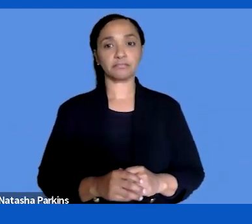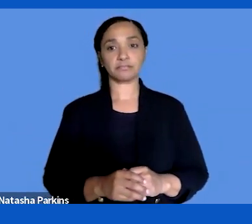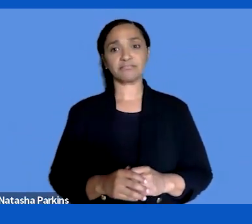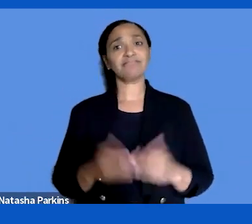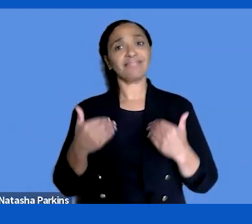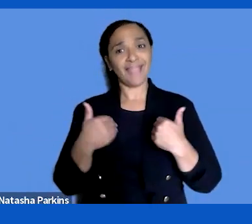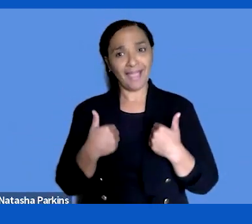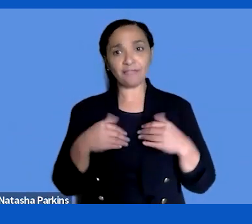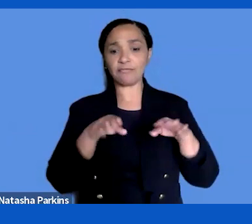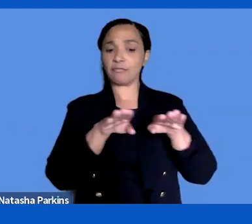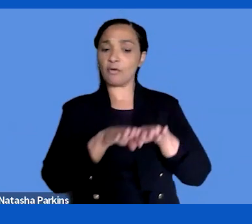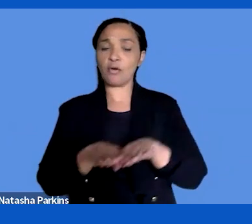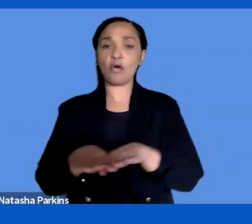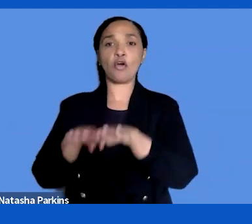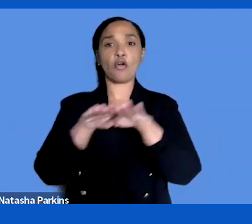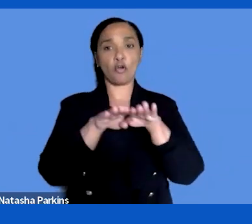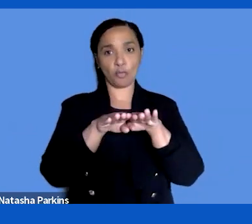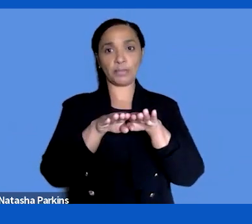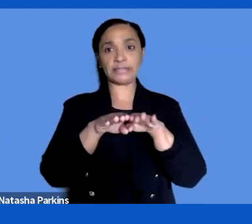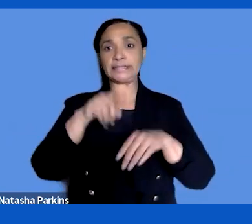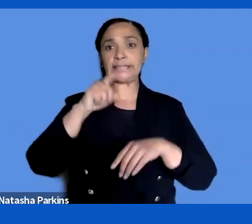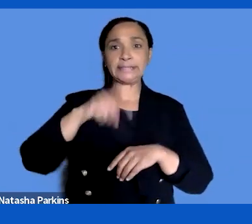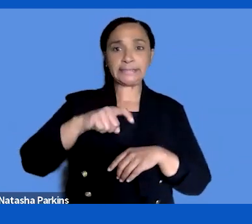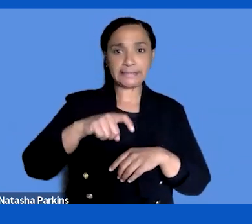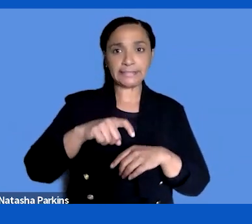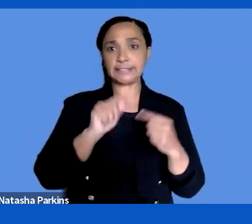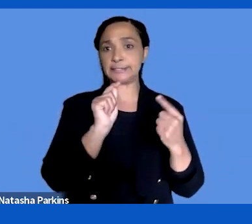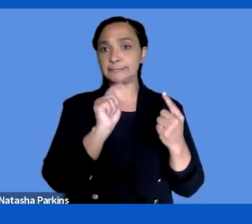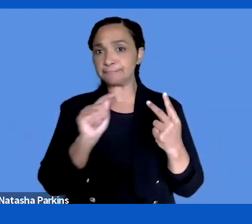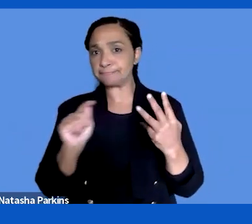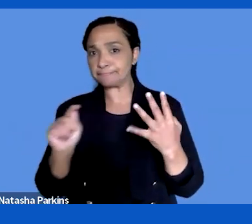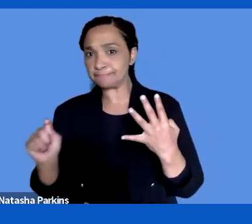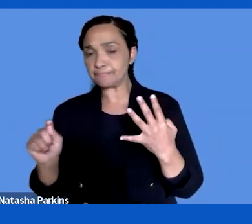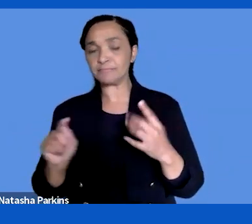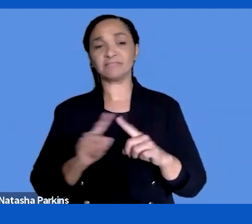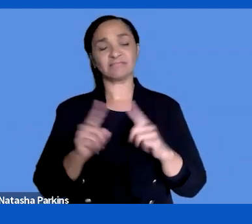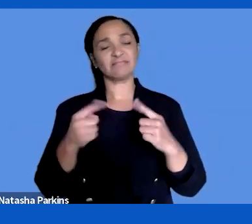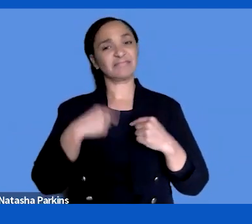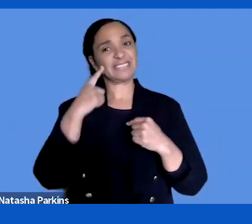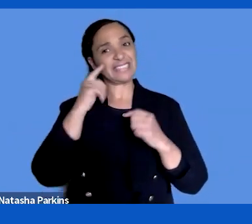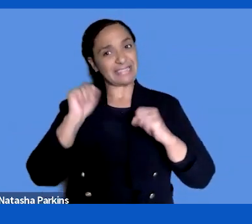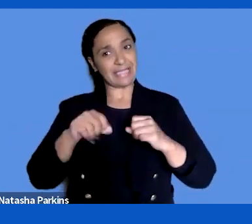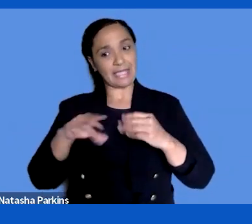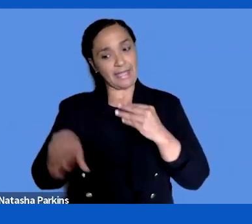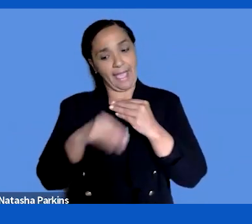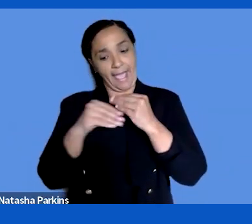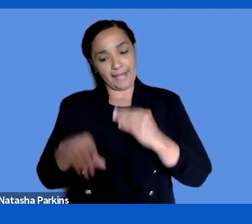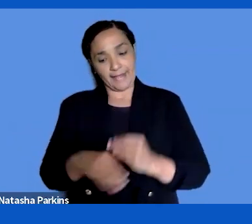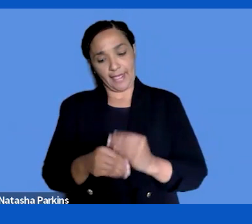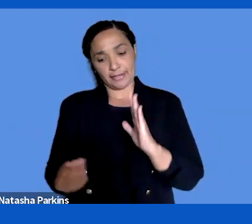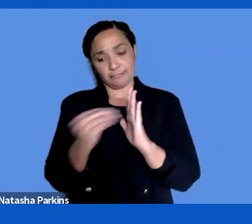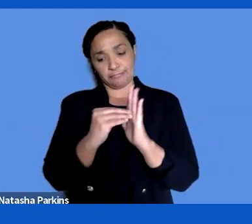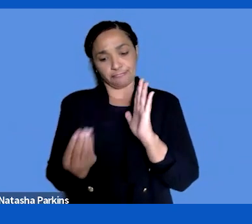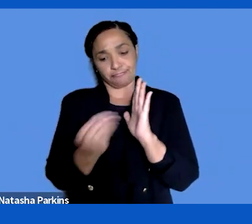on the community side that I think can be added to the minimum requirements and that would be a step